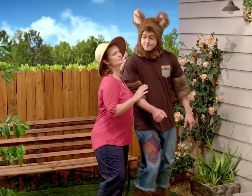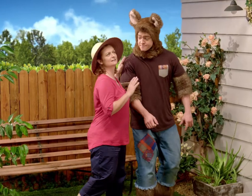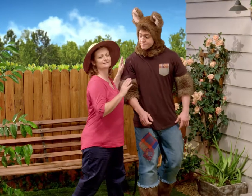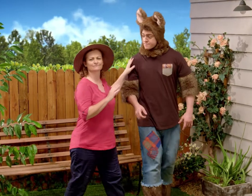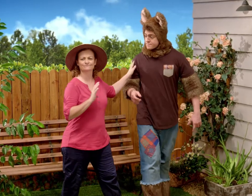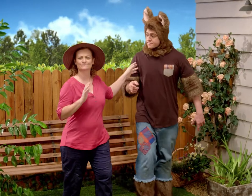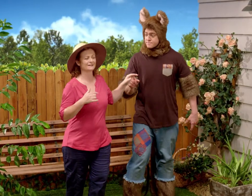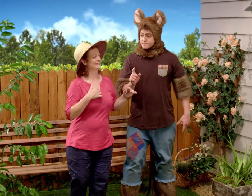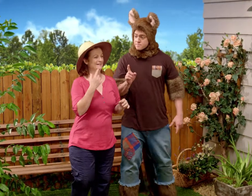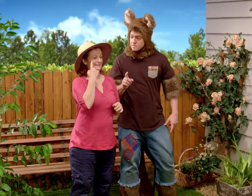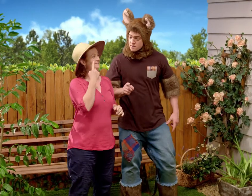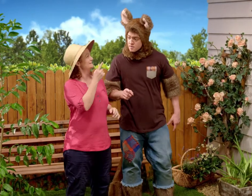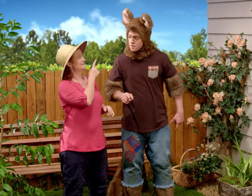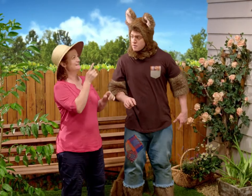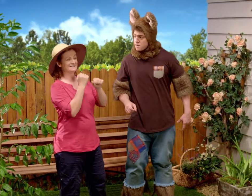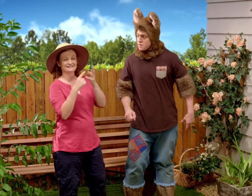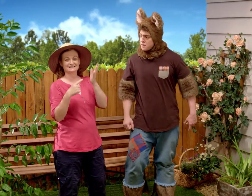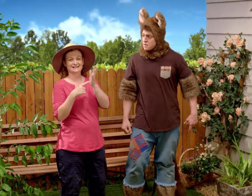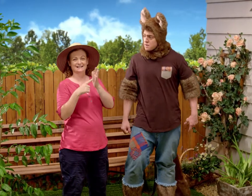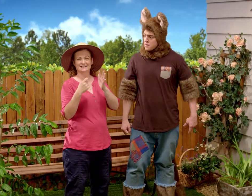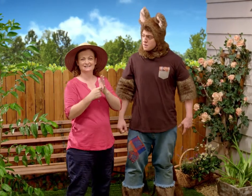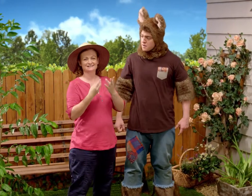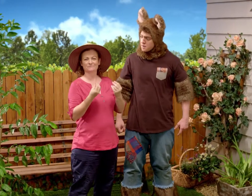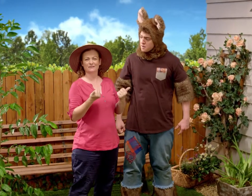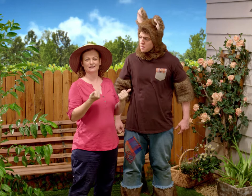Hey Possum. I think there's something wrong with the gutters.